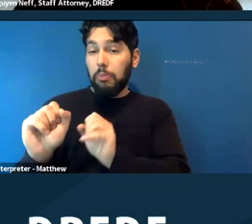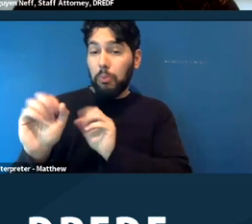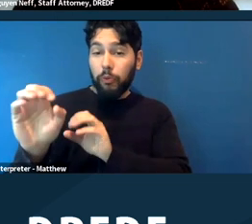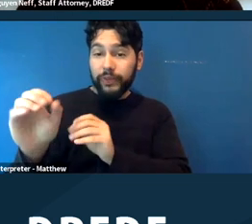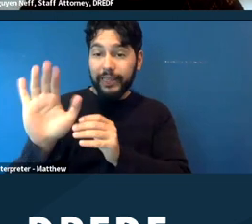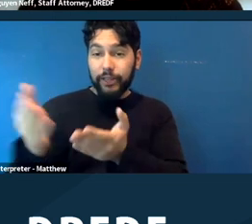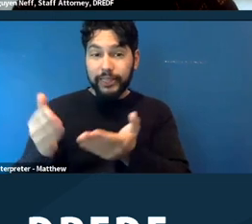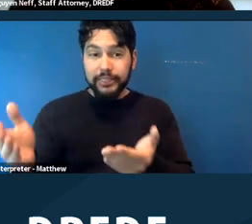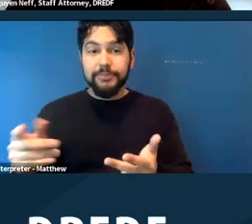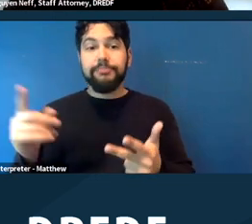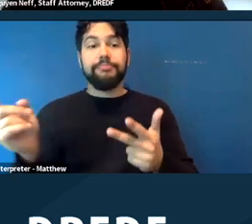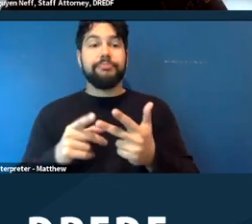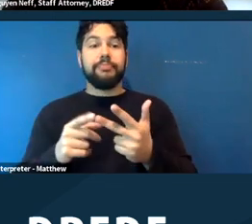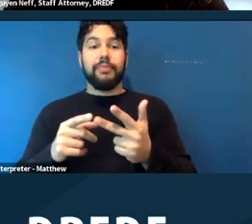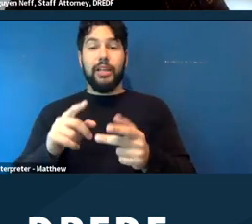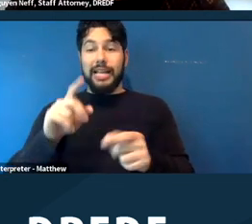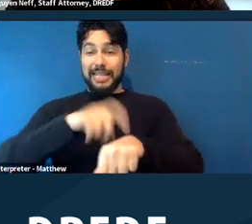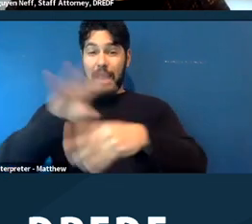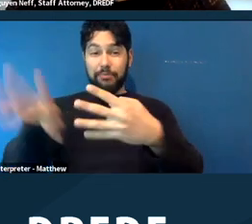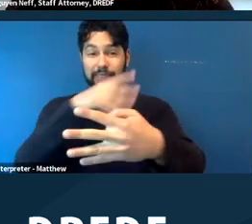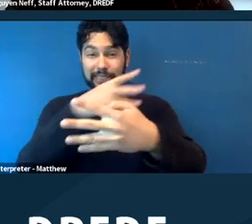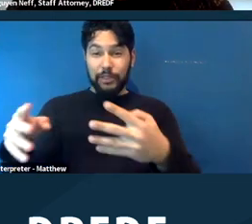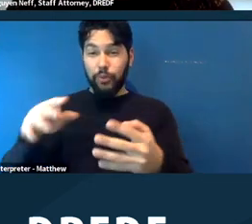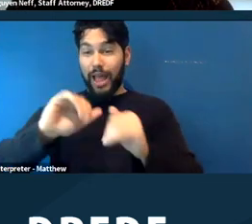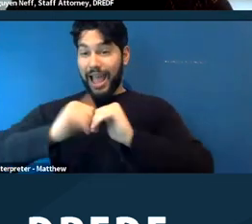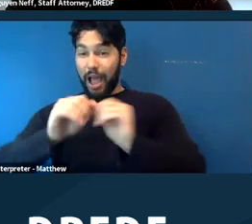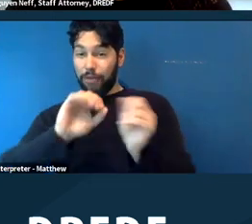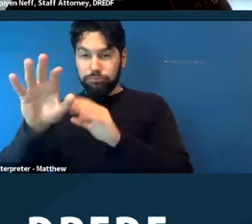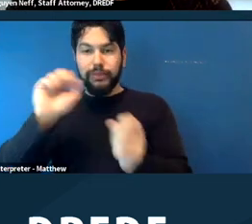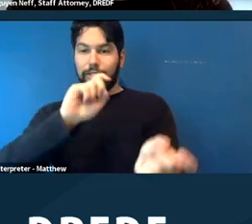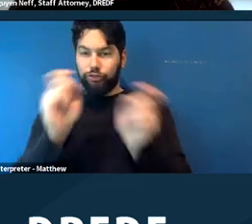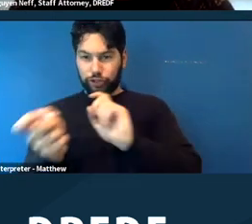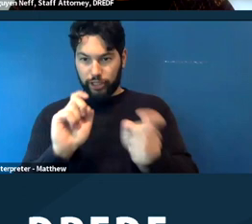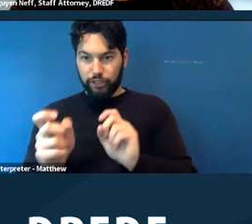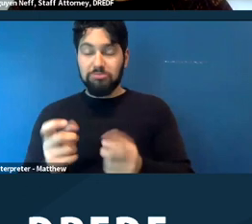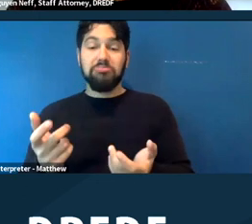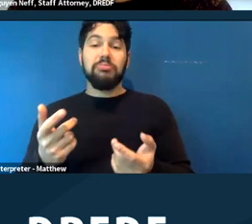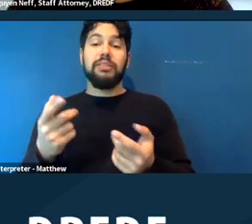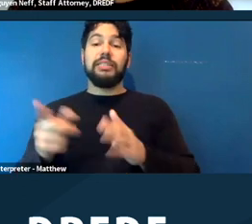changes in time or manner of moving the items. Some cities have like Daytime camping laws where